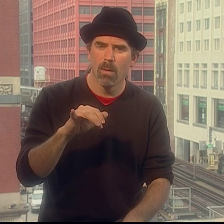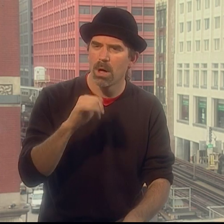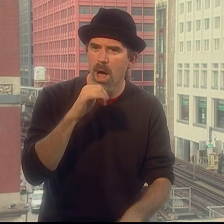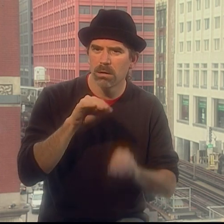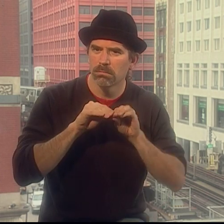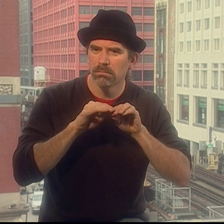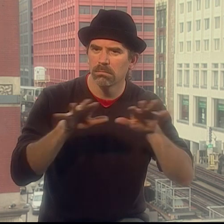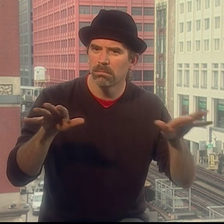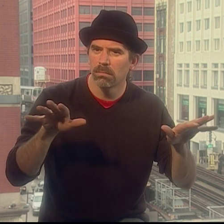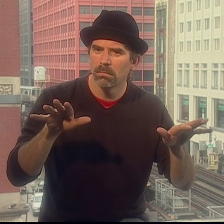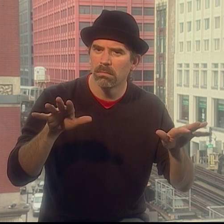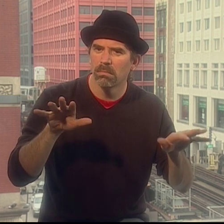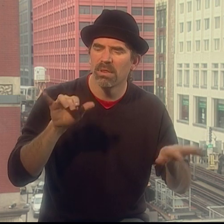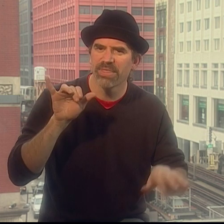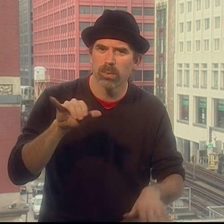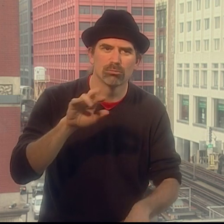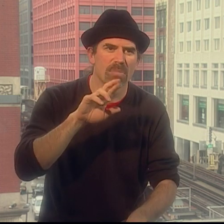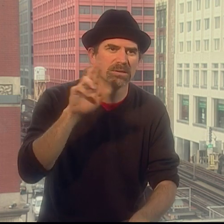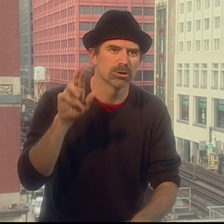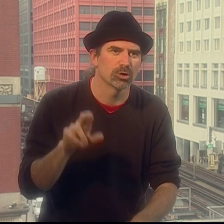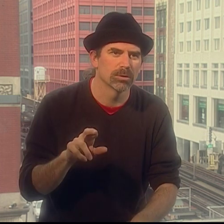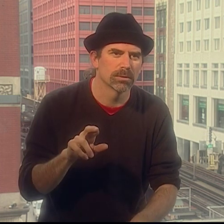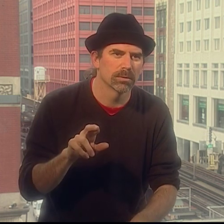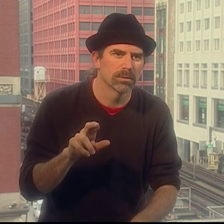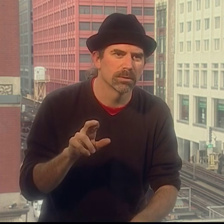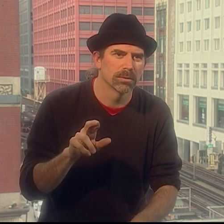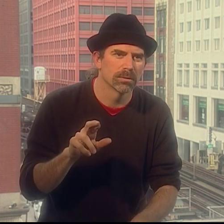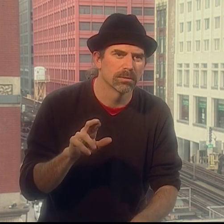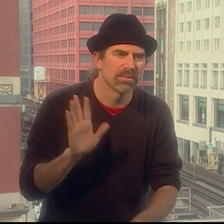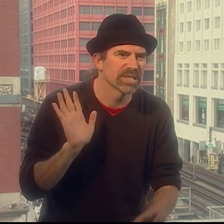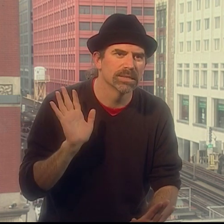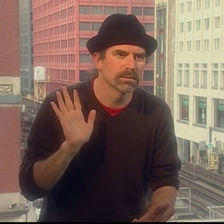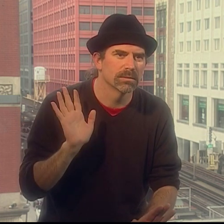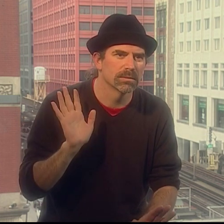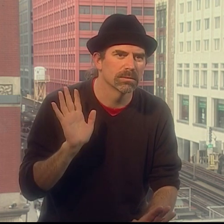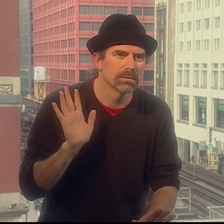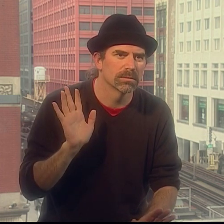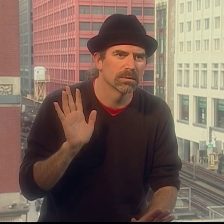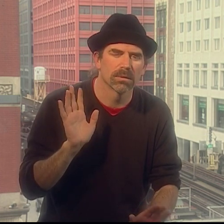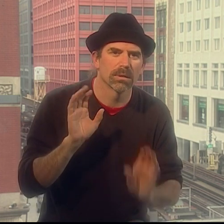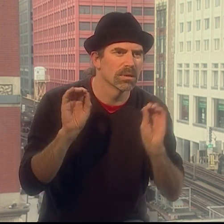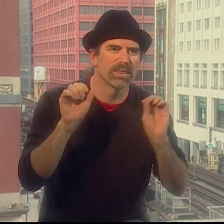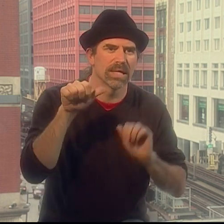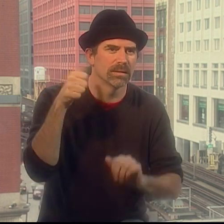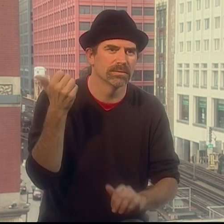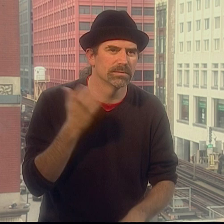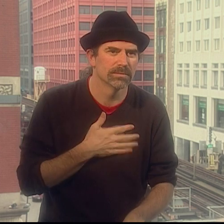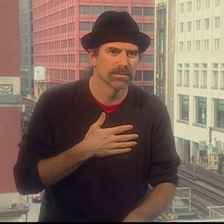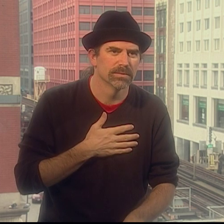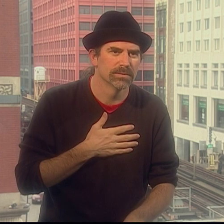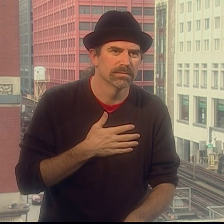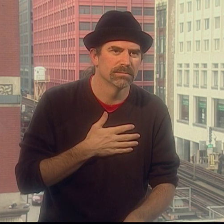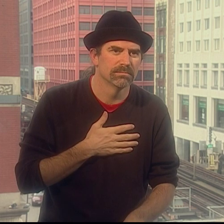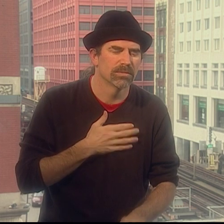This is not something endemic to all of the US. This is something specific to Rochester.